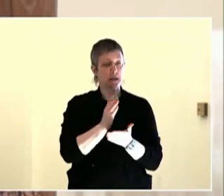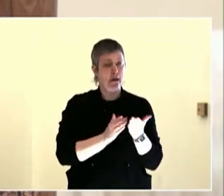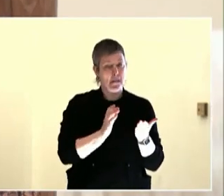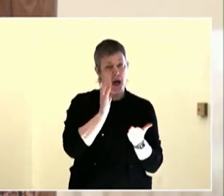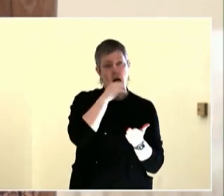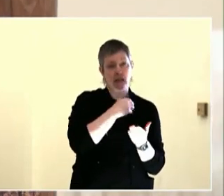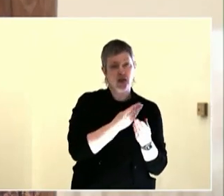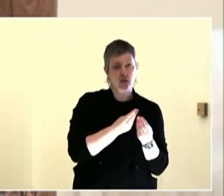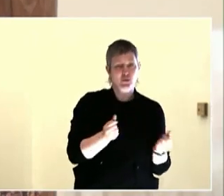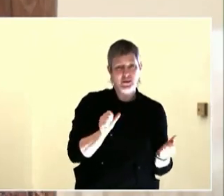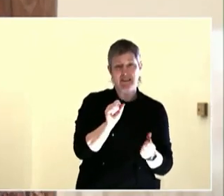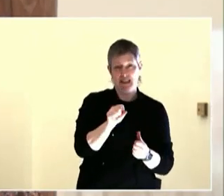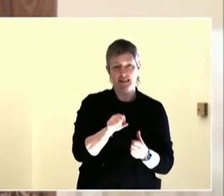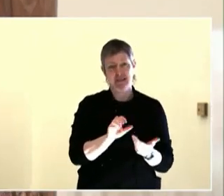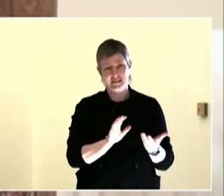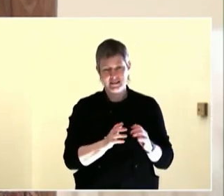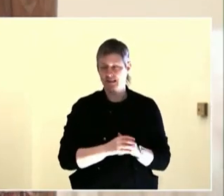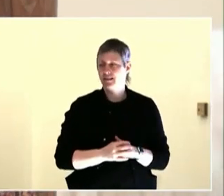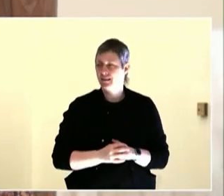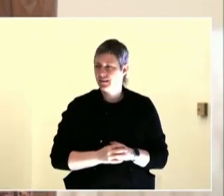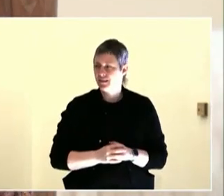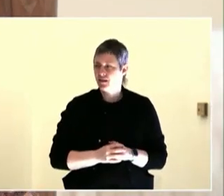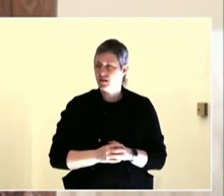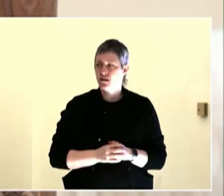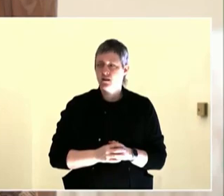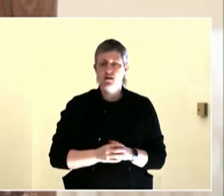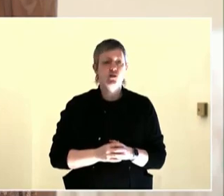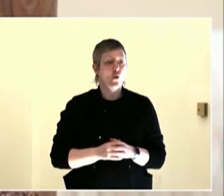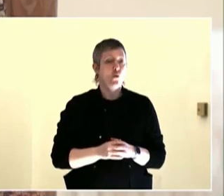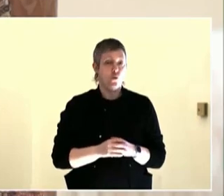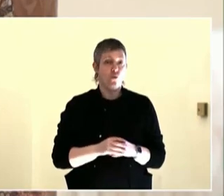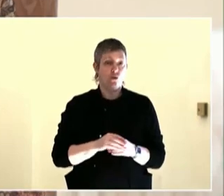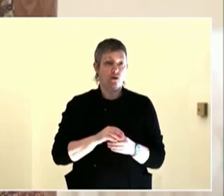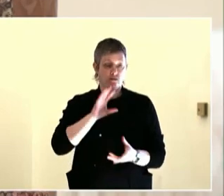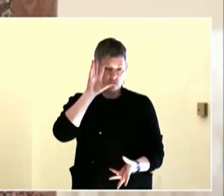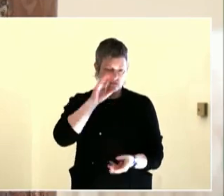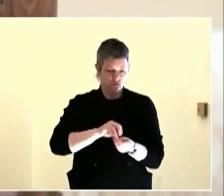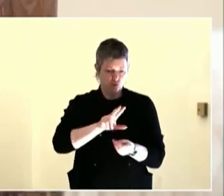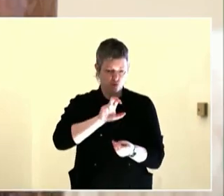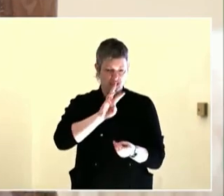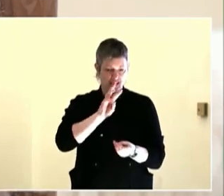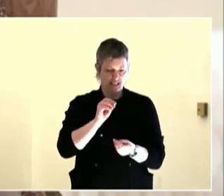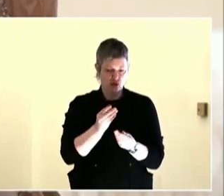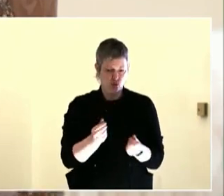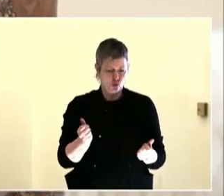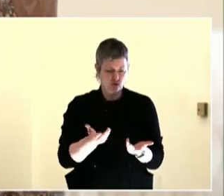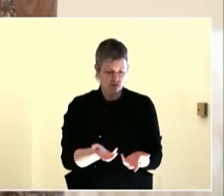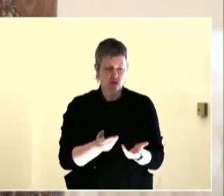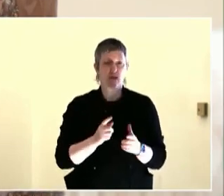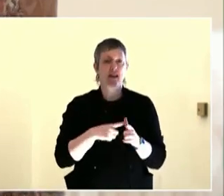decide, maybe this isn't the thing that people really want to engage around. That is -- that's a truism.